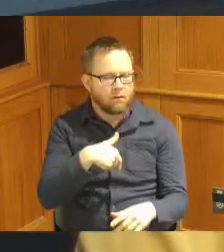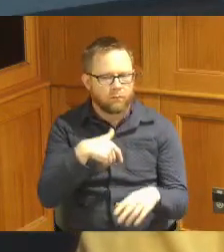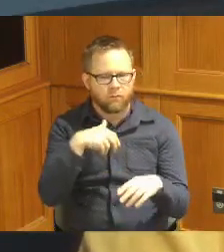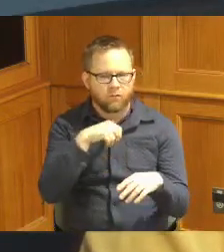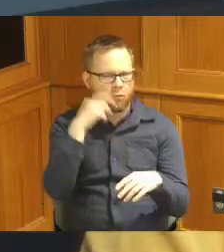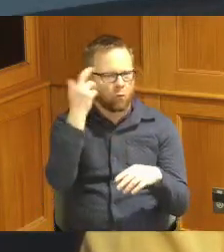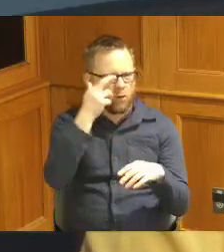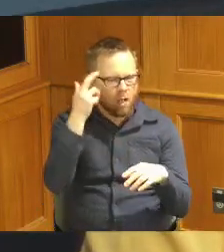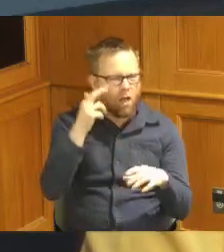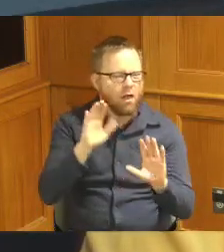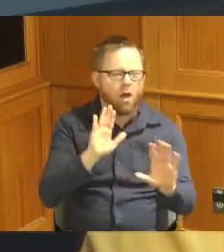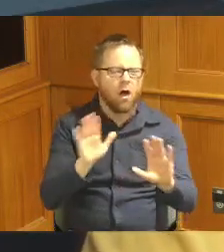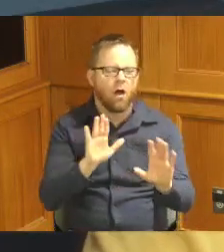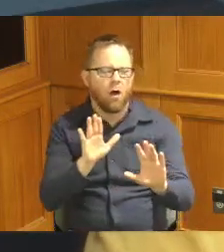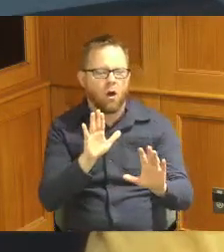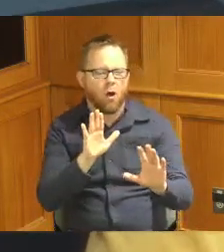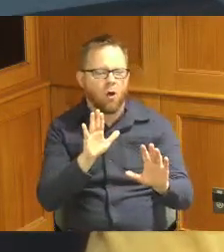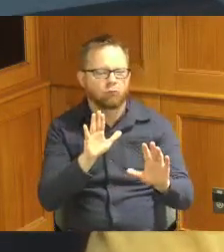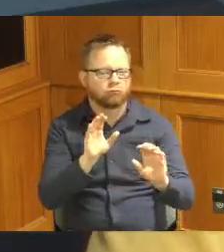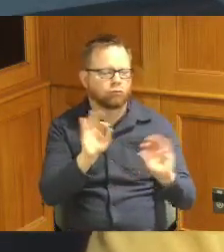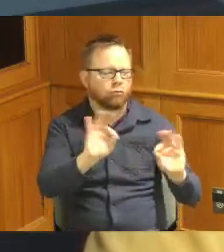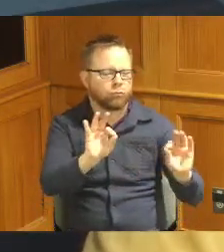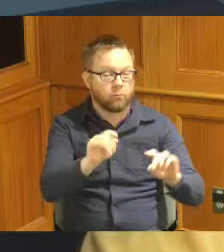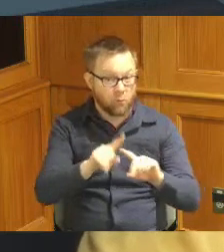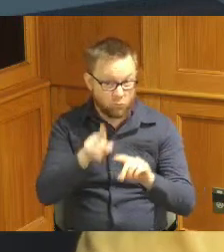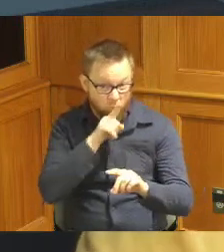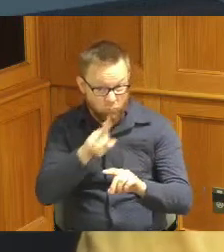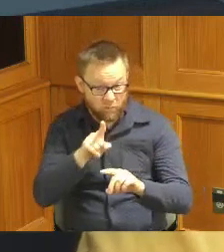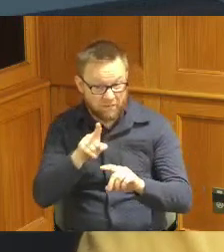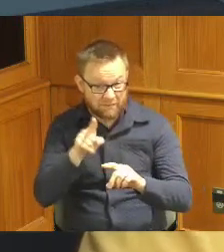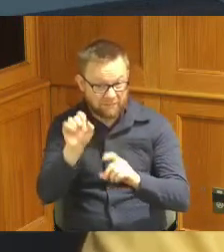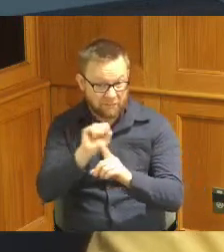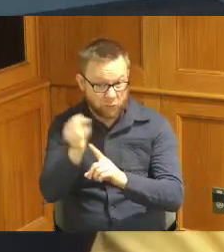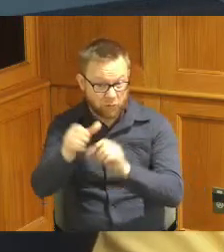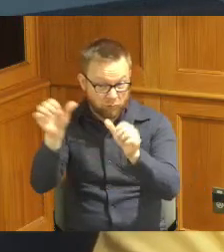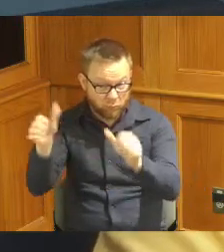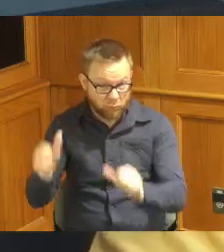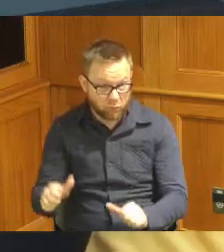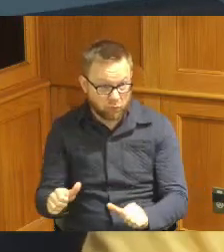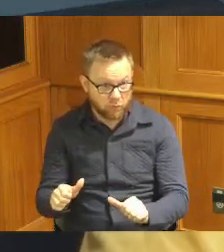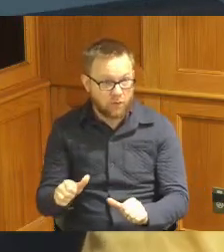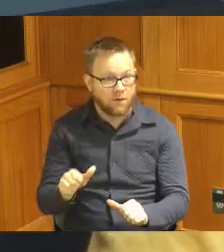area and we're going down if we don't go up like you are doing with our efficiency in our Hamilton